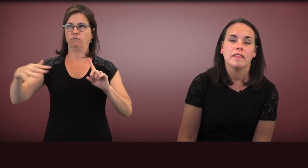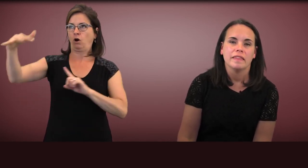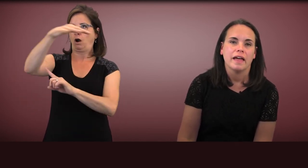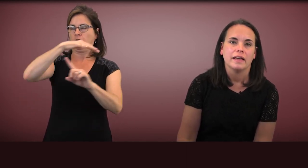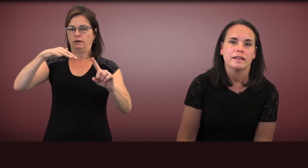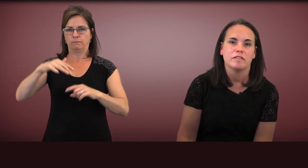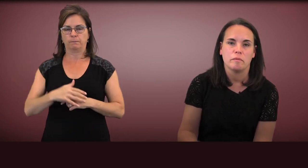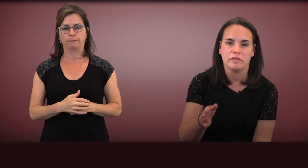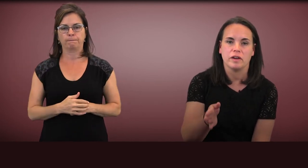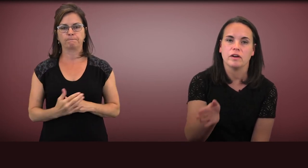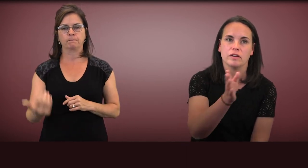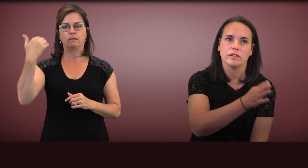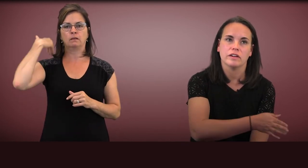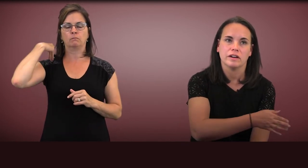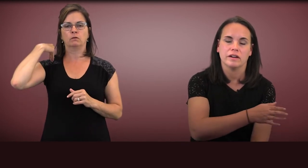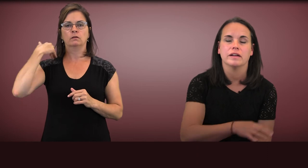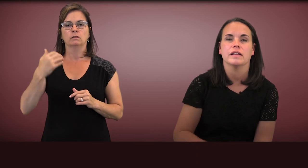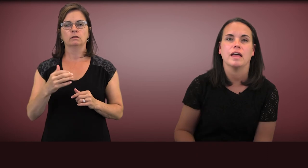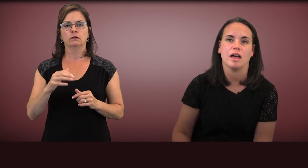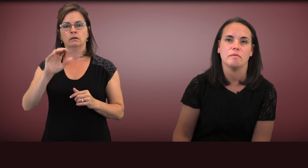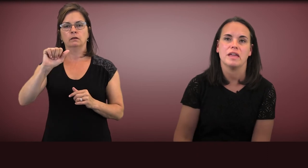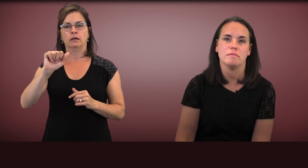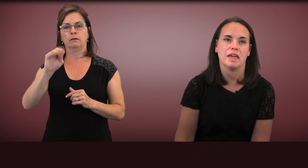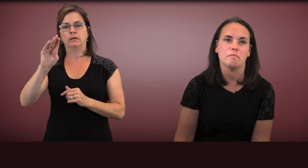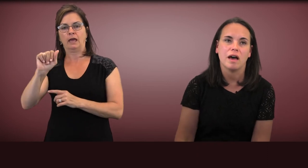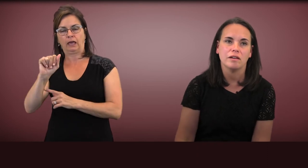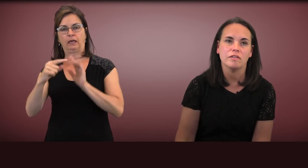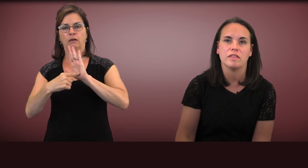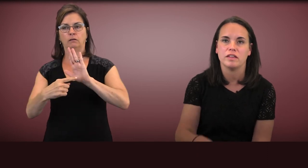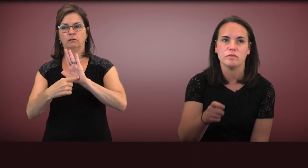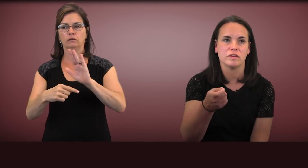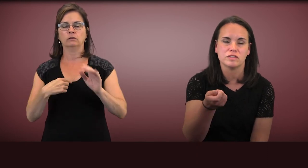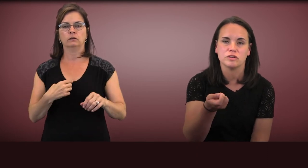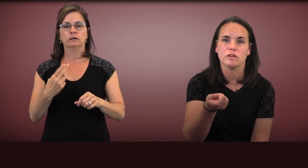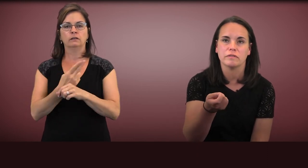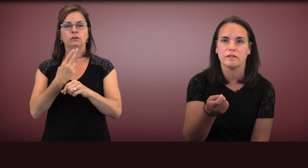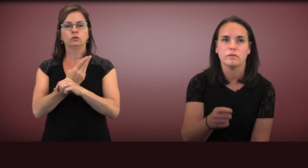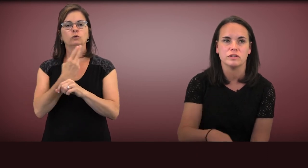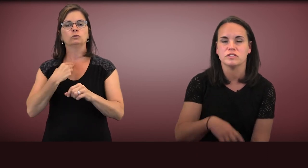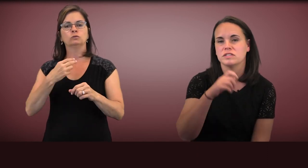Unlike some of the earlier ABA models, that use external reinforcers,